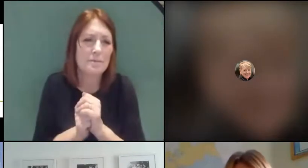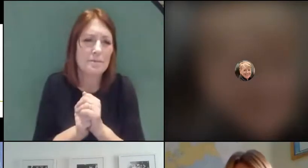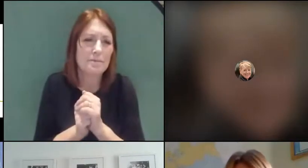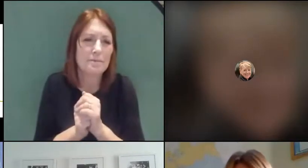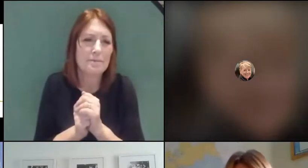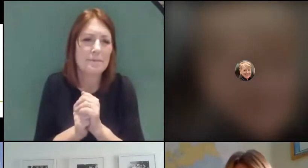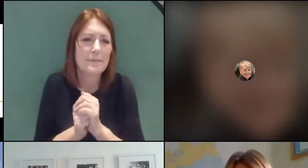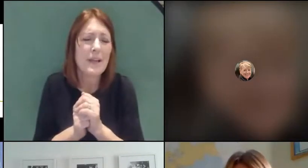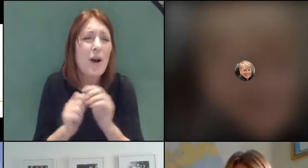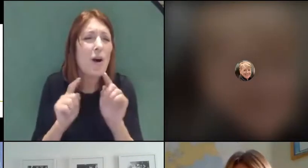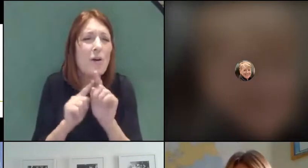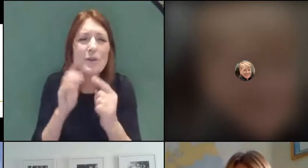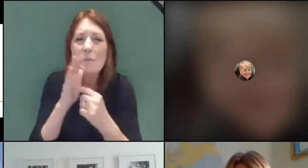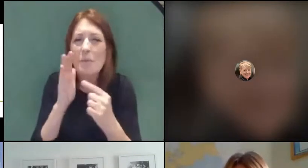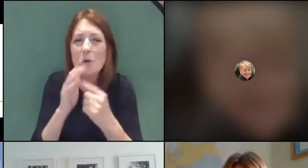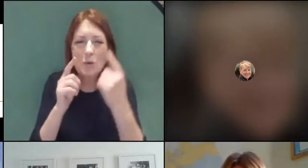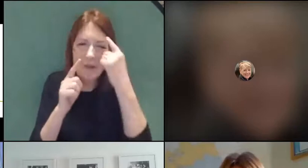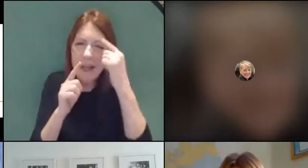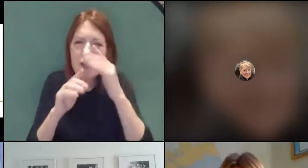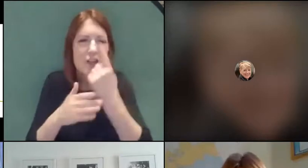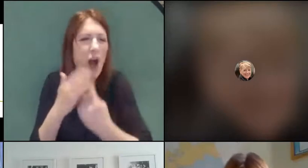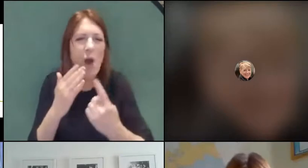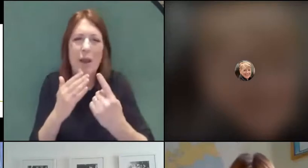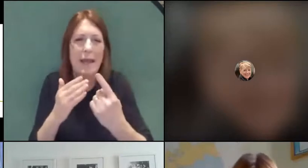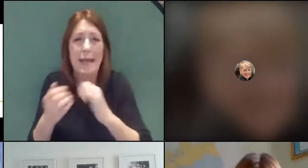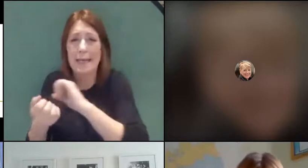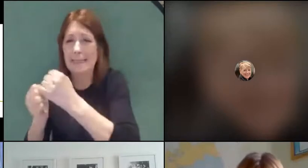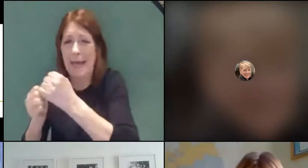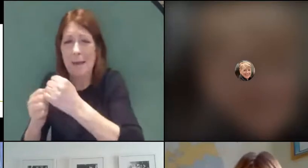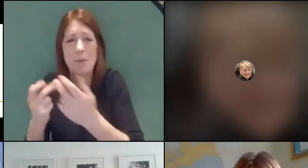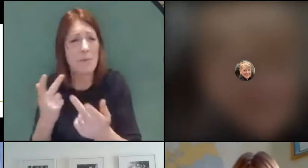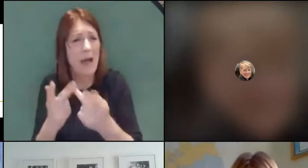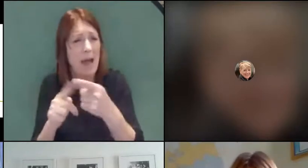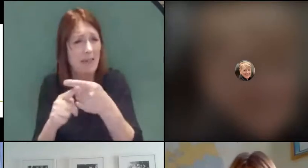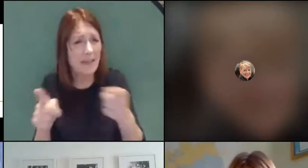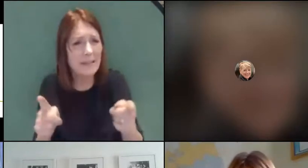important to think about the non-examination elements, about meeting up with friends,